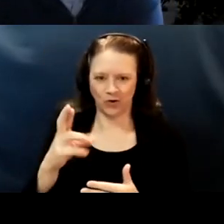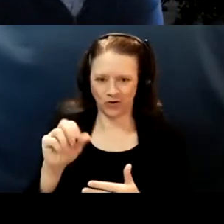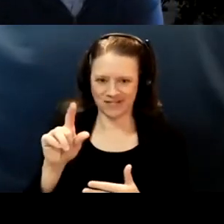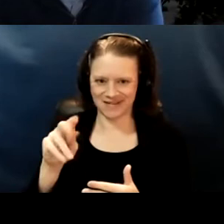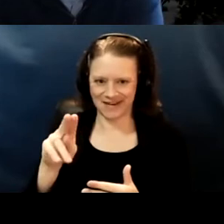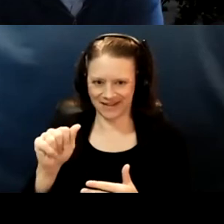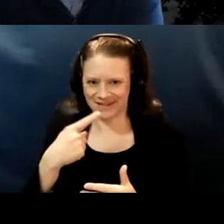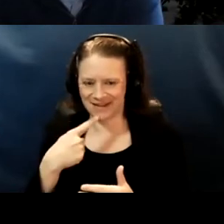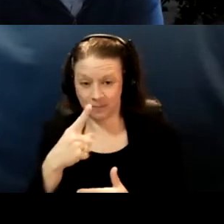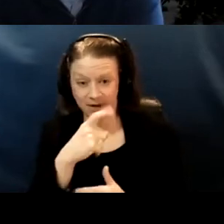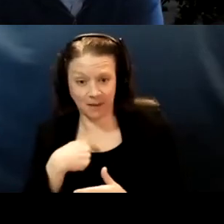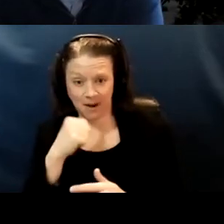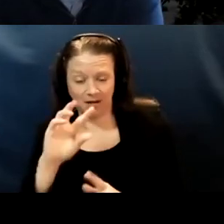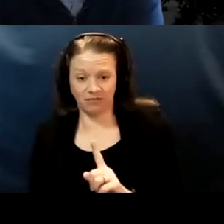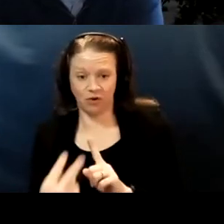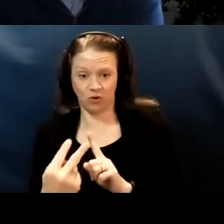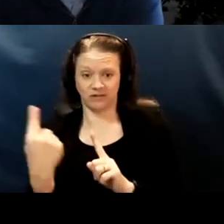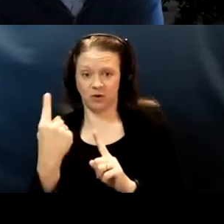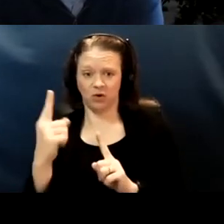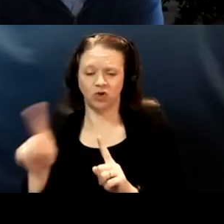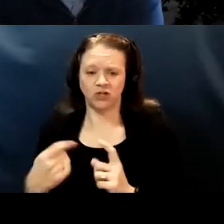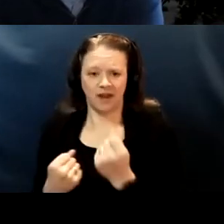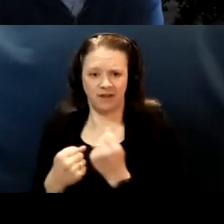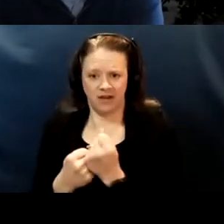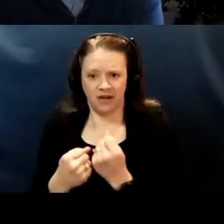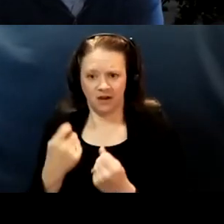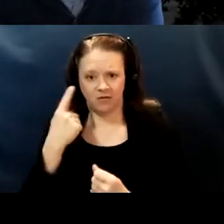you know, viewed as someone who's just advocating on behalf of the disability community.